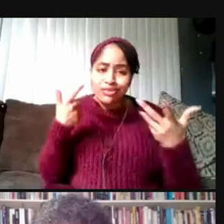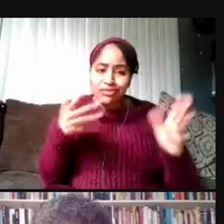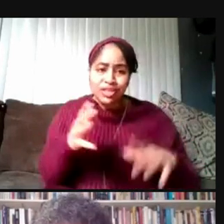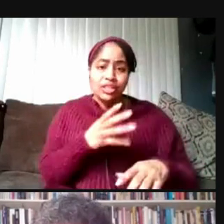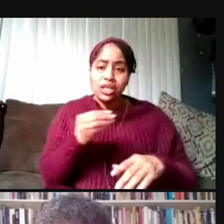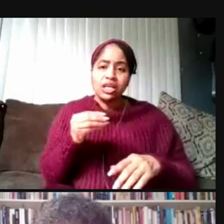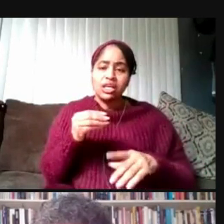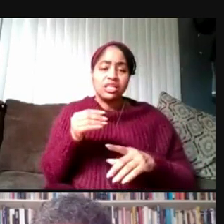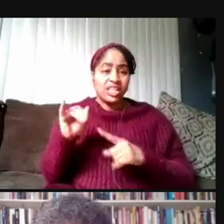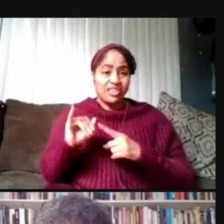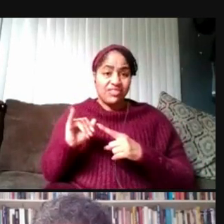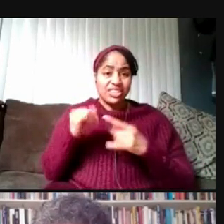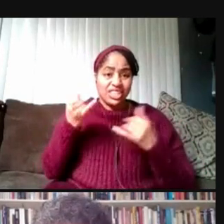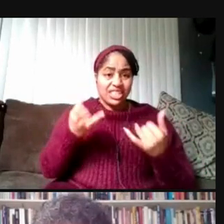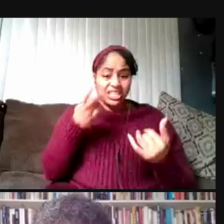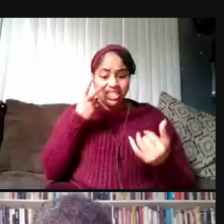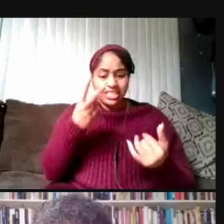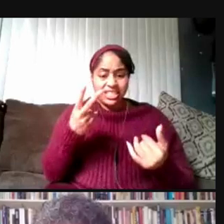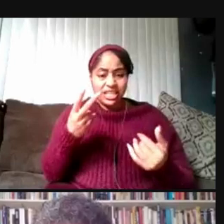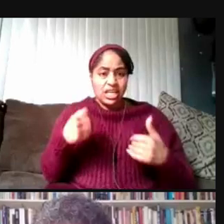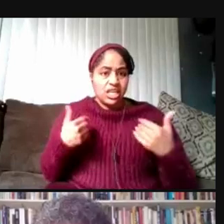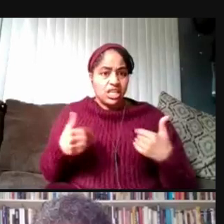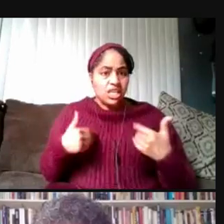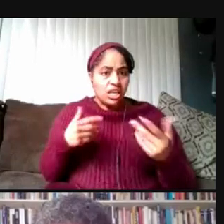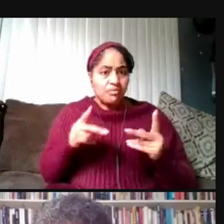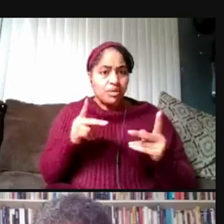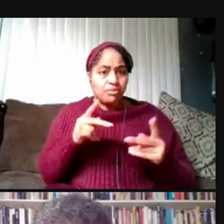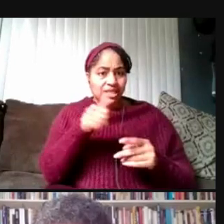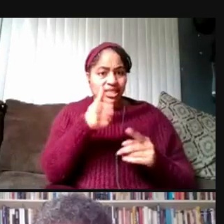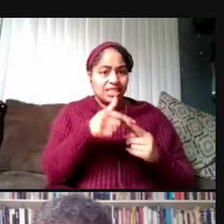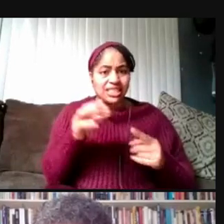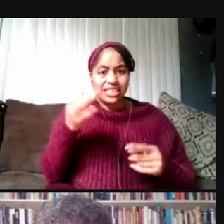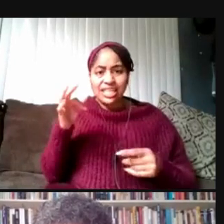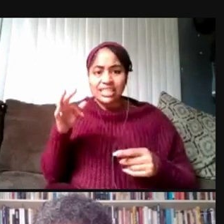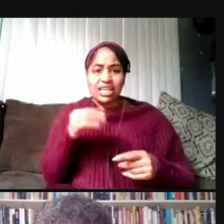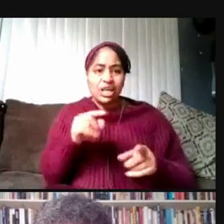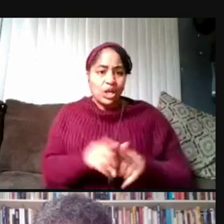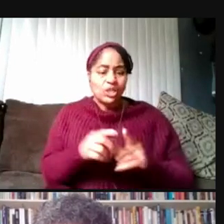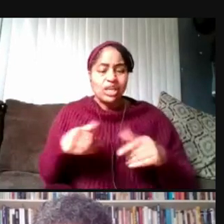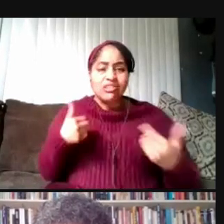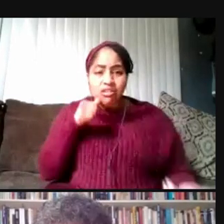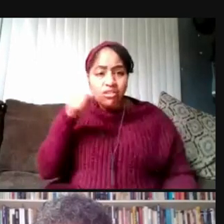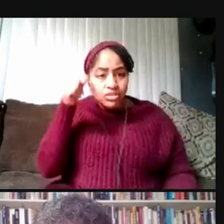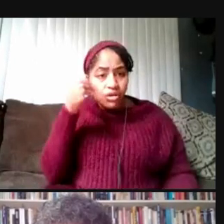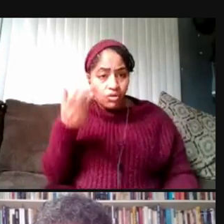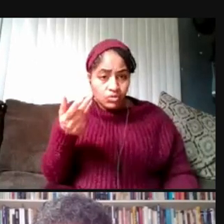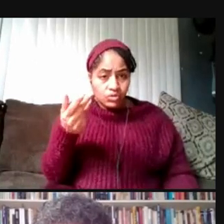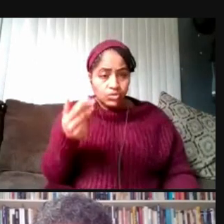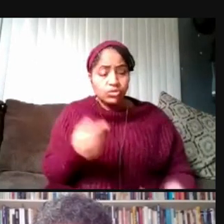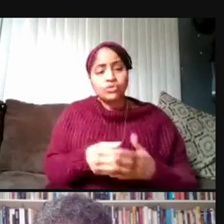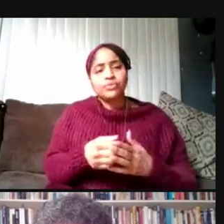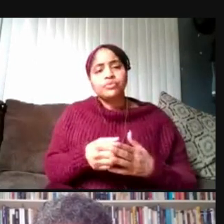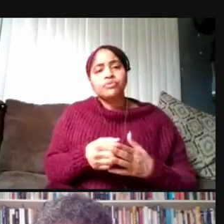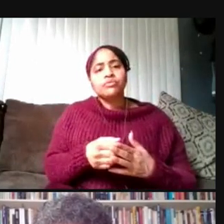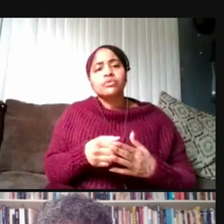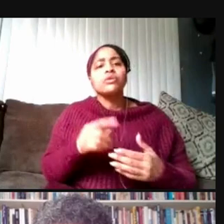in younger people, including kids 10 to 19 and then also young adults. And there's been an uptick in hospitalizations